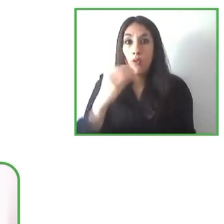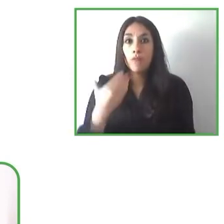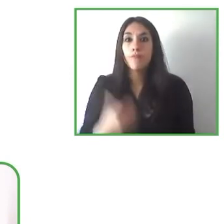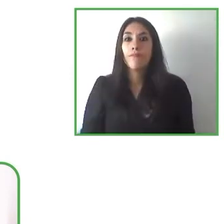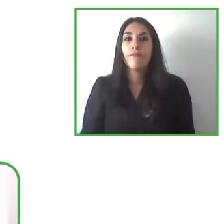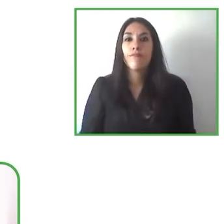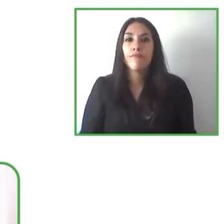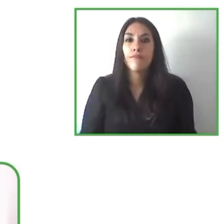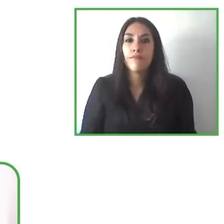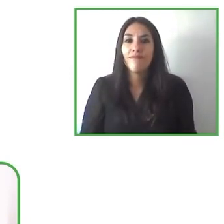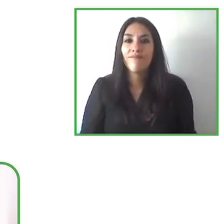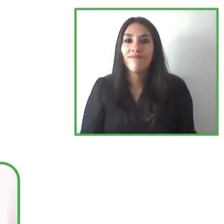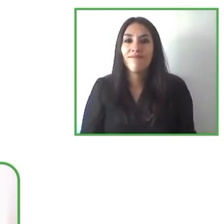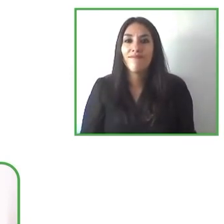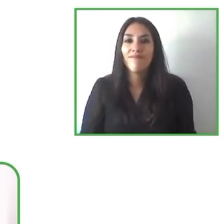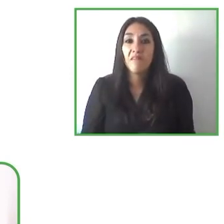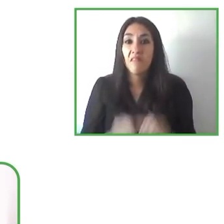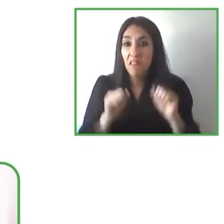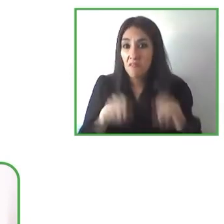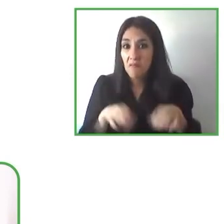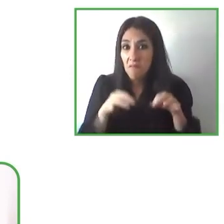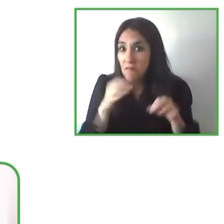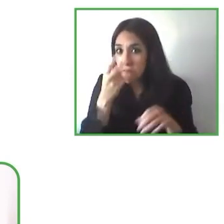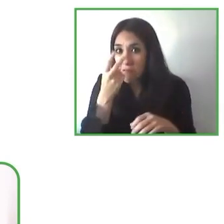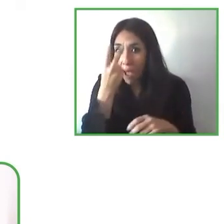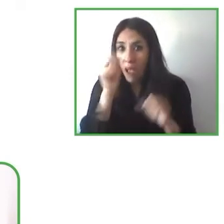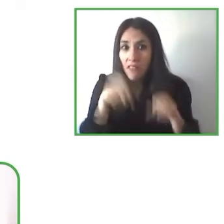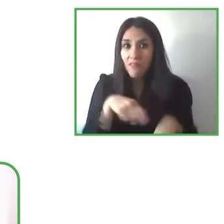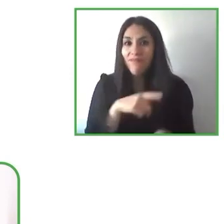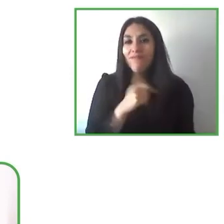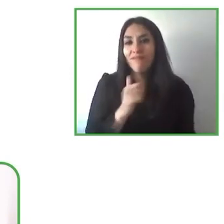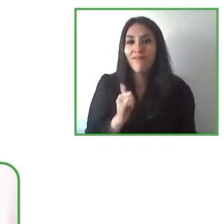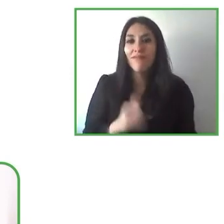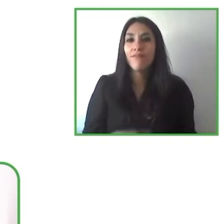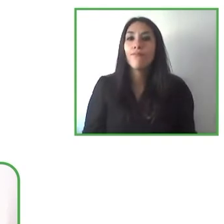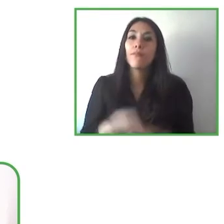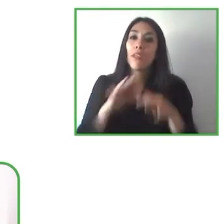reflections yes, I’ll give I’ll share with you my reflection to at the end of course.